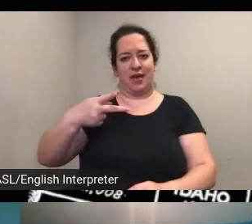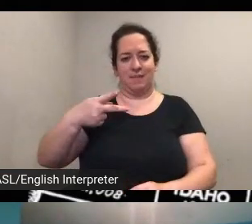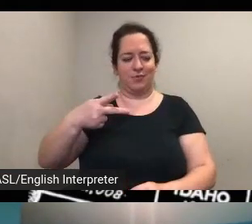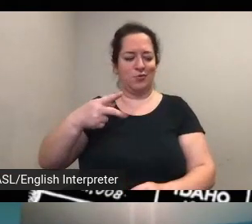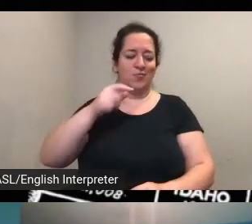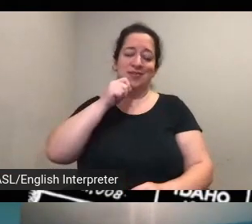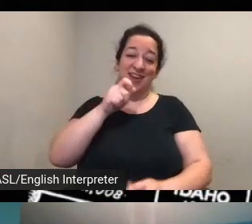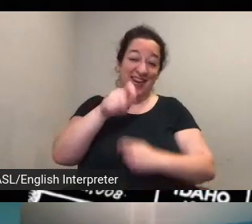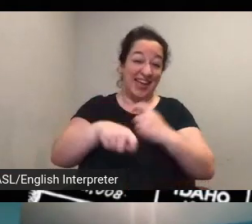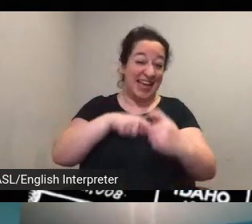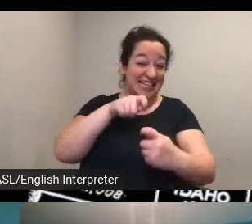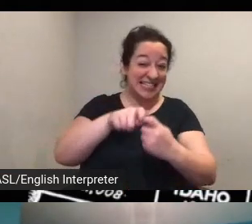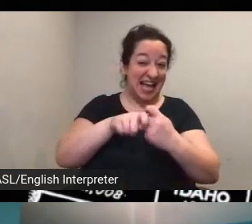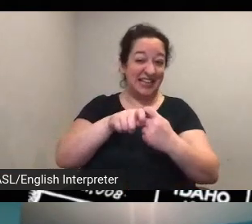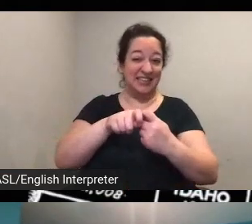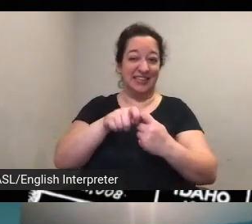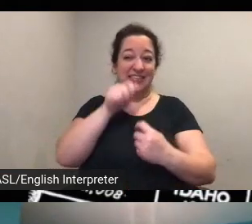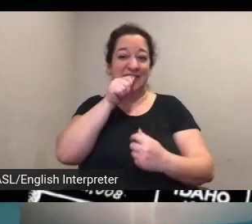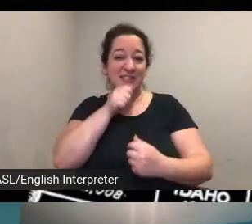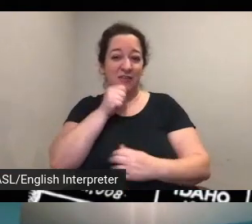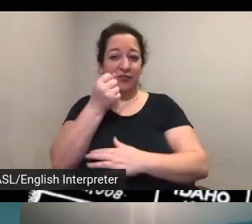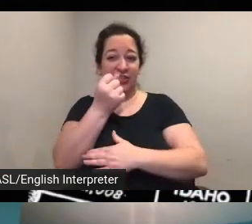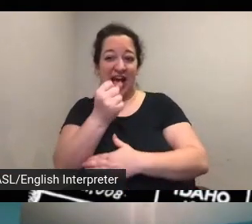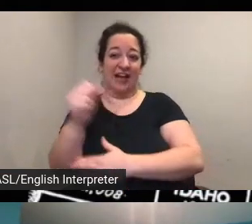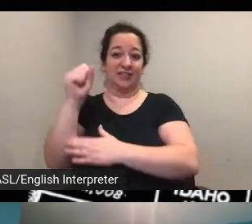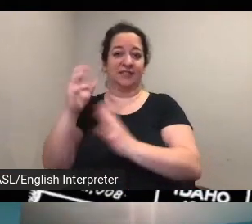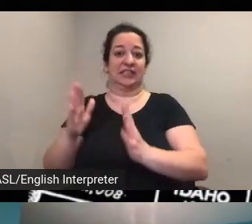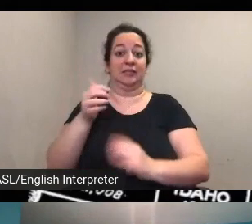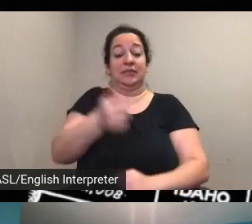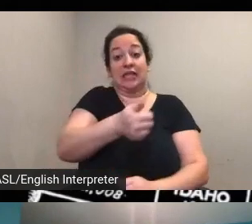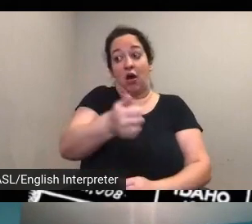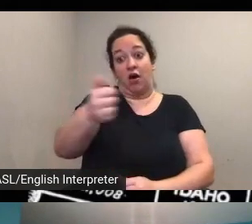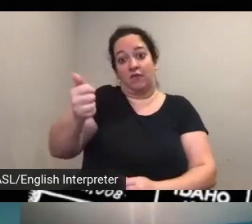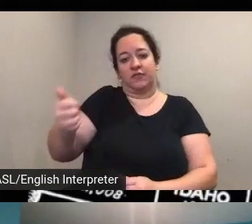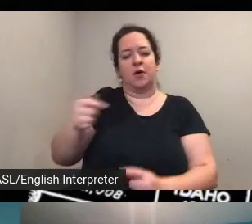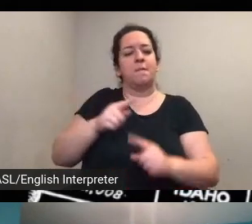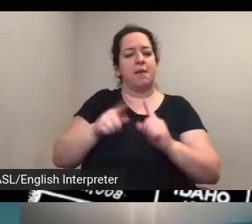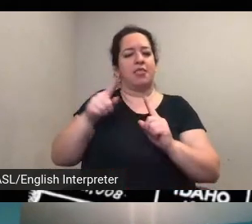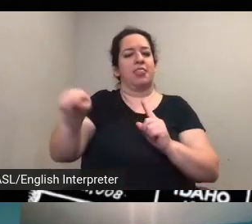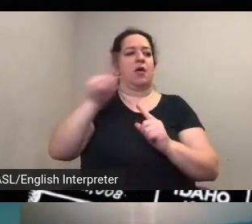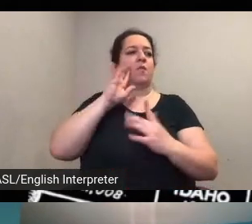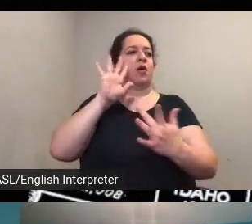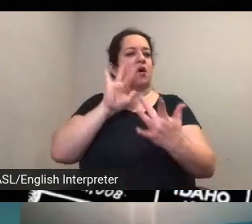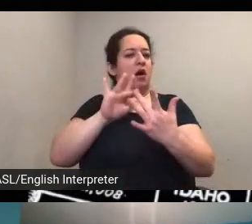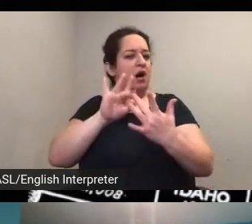activists themselves but they they were contacts some of them could be